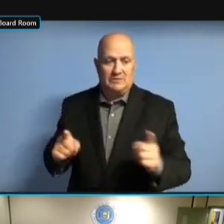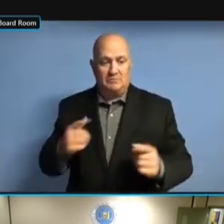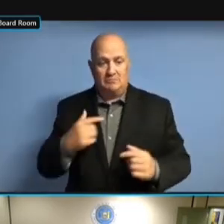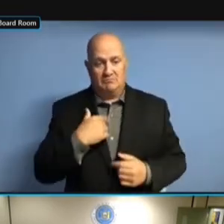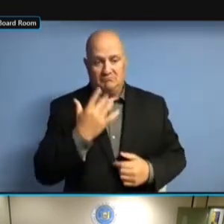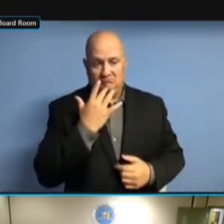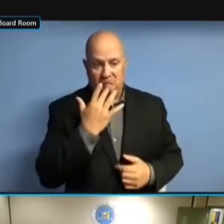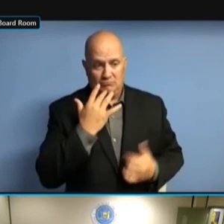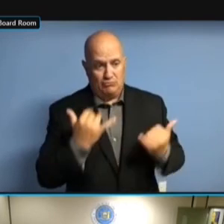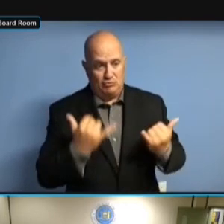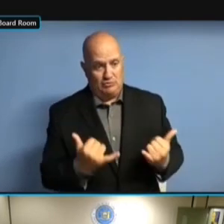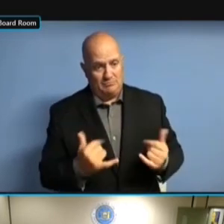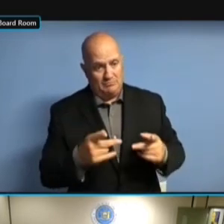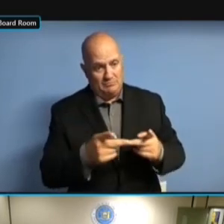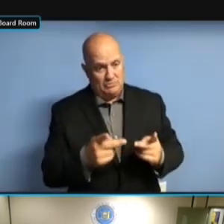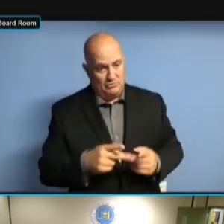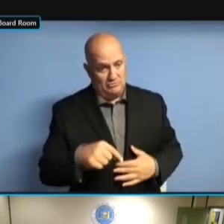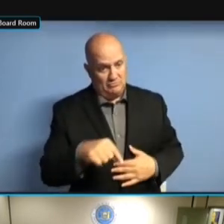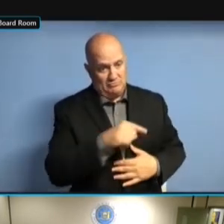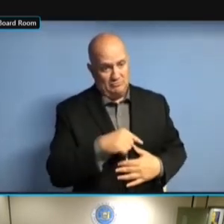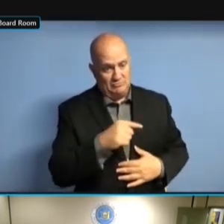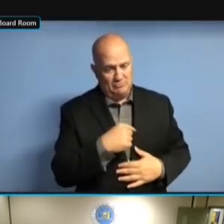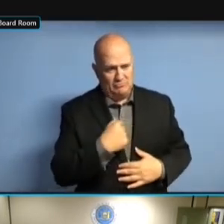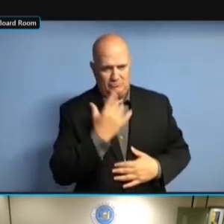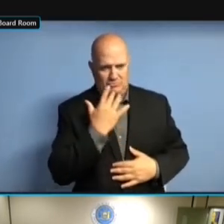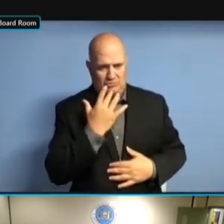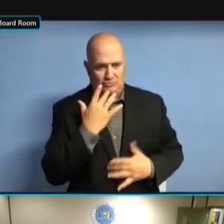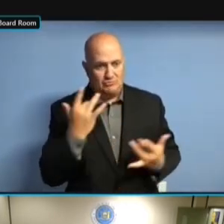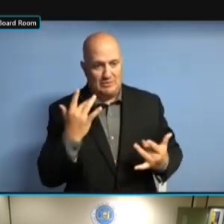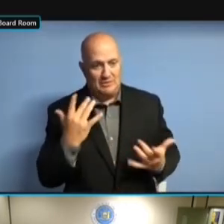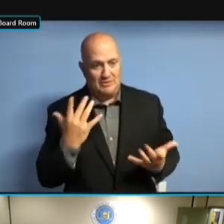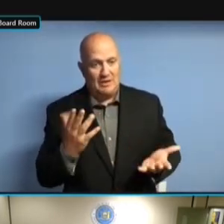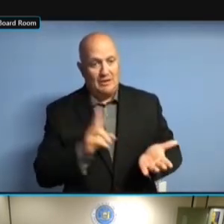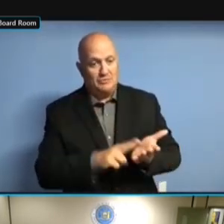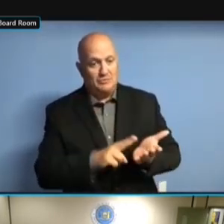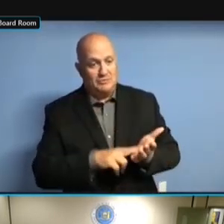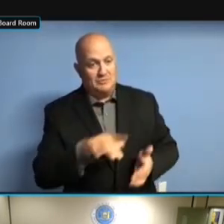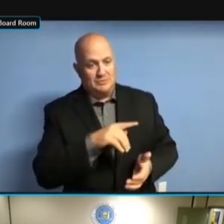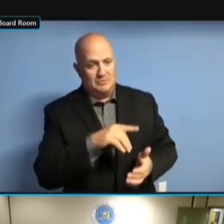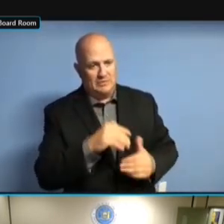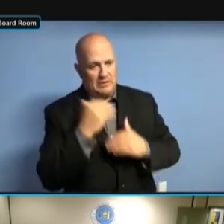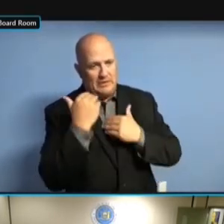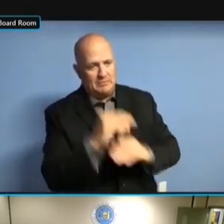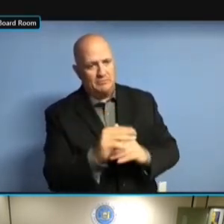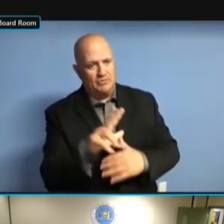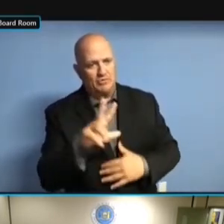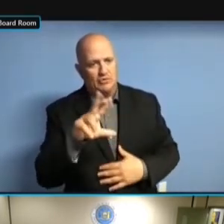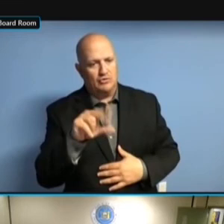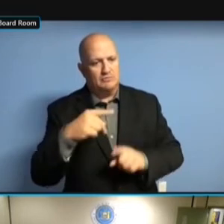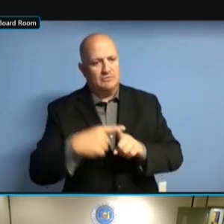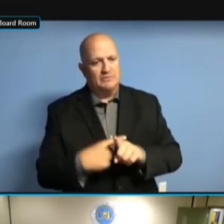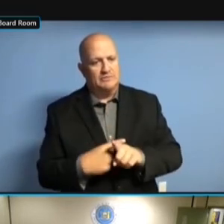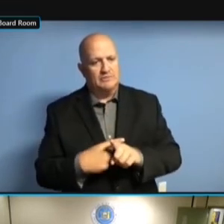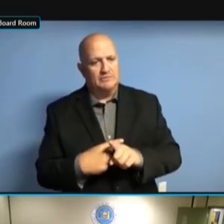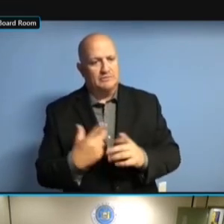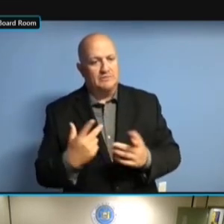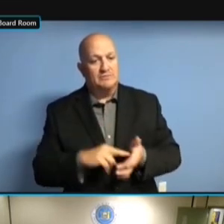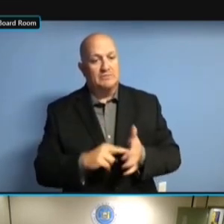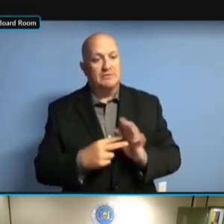POSITIONS, BECAUSE THE CONTRACTORS ARE A MAXIMUM OF 30 CONTRACTORS ARE A MAXIMUM OF 30 CONTRACTORS ARE A MAXIMUM OF 30 MONTHS CONTRACTORS ARE A MAXIMUM OF 30 MONTHS THAT CONTRACTORS ARE A MAXIMUM OF 30 MONTHS THAT I CONTRACTORS ARE A MAXIMUM OF 30 MONTHS THAT I CAN CONTRACTORS ARE A MAXIMUM OF 30 MONTHS THAT I CAN GET CONTRACTORS ARE A MAXIMUM OF 30 MONTHS THAT I CAN GET THEM CONTRACTORS ARE A MAXIMUM OF 30 MONTHS THAT I CAN GET THEM FOR. MONTHS THAT I CAN GET THEM FOR. MONTHS THAT I CAN GET THEM FOR. FOR MONTHS THAT I CAN GET THEM FOR. FOR A MONTHS THAT I CAN GET THEM FOR. FOR A LONGER MONTHS THAT I CAN GET THEM FOR. FOR A LONGER TERM MONTHS THAT I CAN GET THEM FOR. FOR A LONGER TERM CONTRACT MONTHS THAT I CAN GET THEM FOR. FOR A LONGER TERM CONTRACT SUCH FOR A LONGER TERM CONTRACT SUCH FOR A LONGER TERM CONTRACT SUCH AS